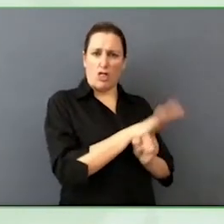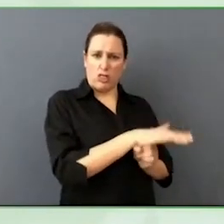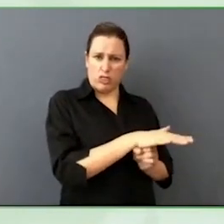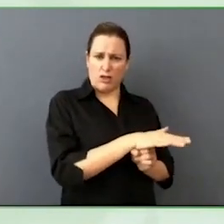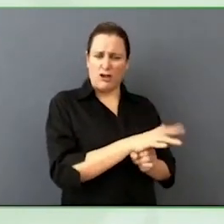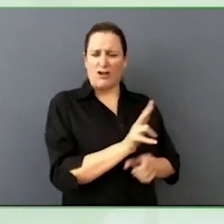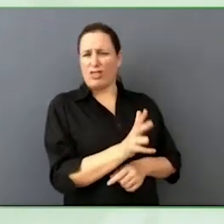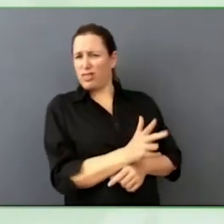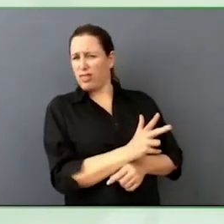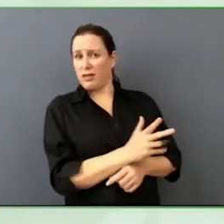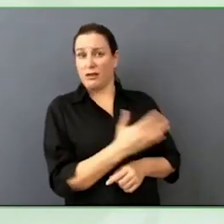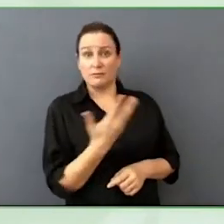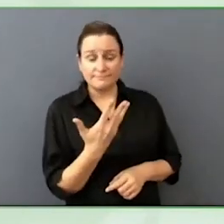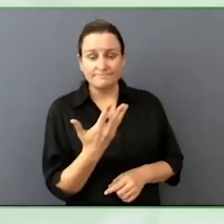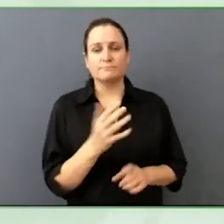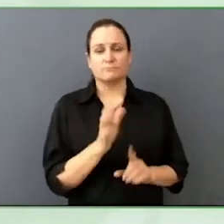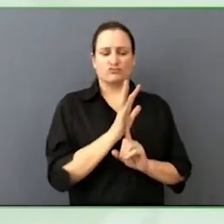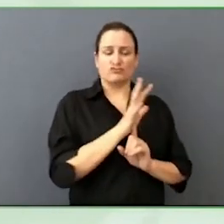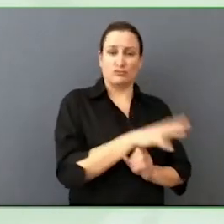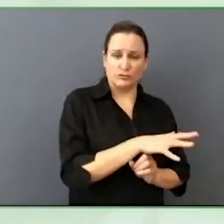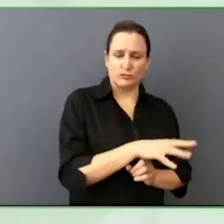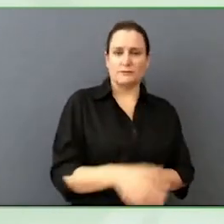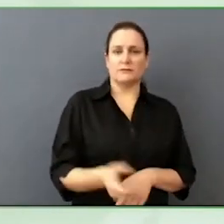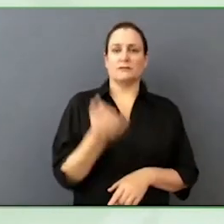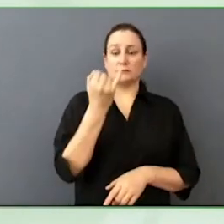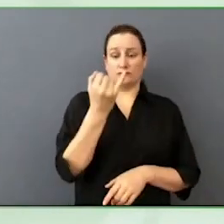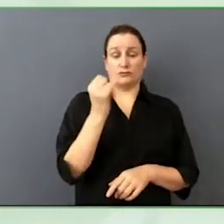eyes of oppression, ideology, when it comes to disability, that this